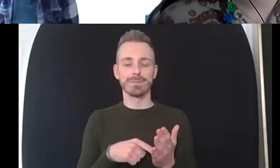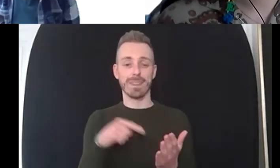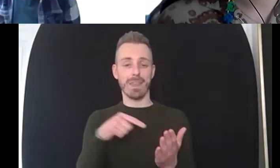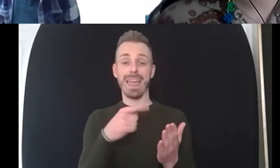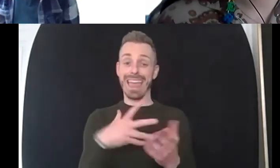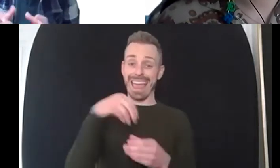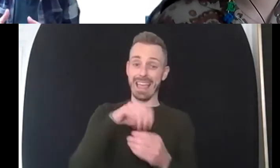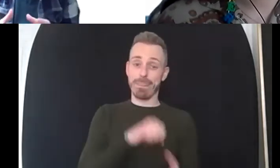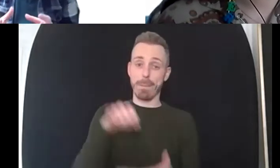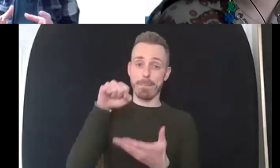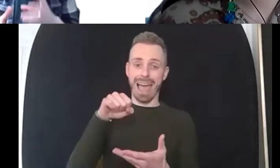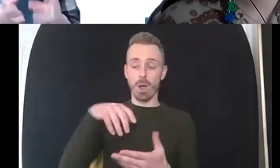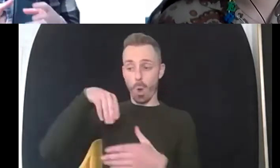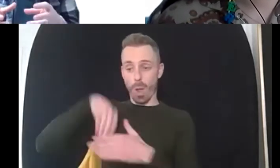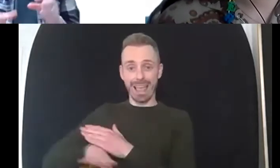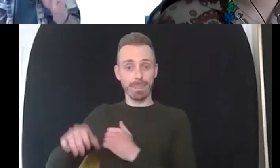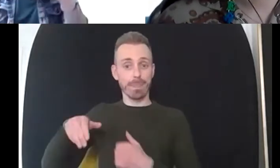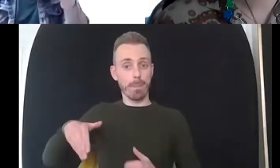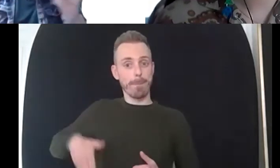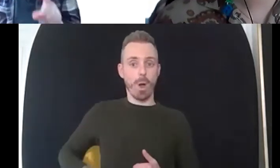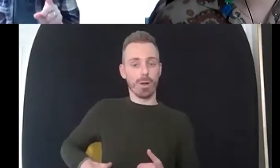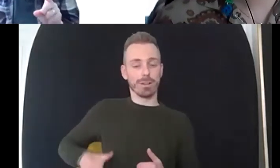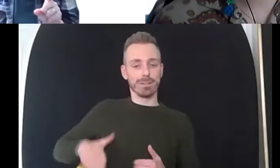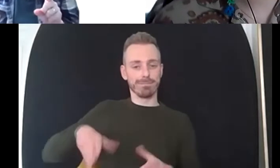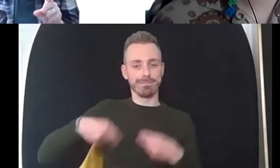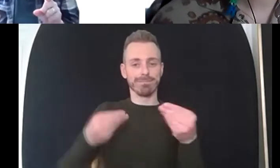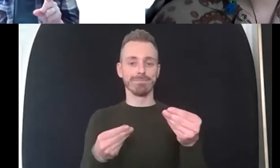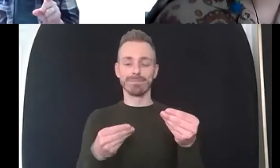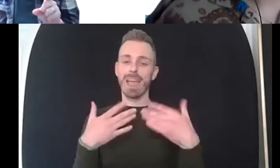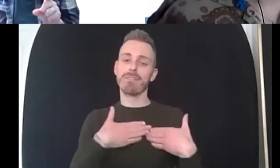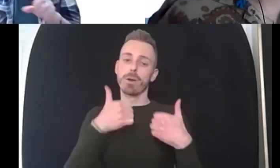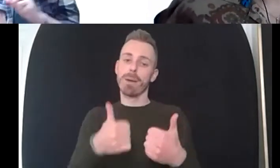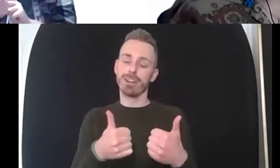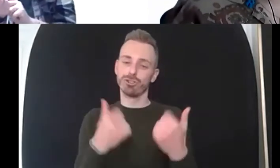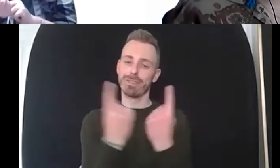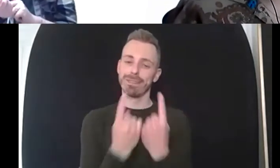um so for one client in the bag was a lavender spray yeah so they could spray the lavender